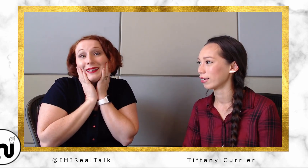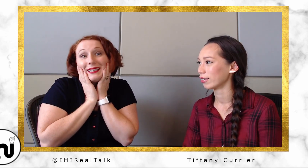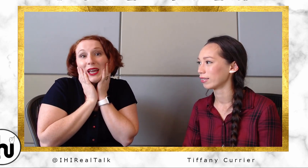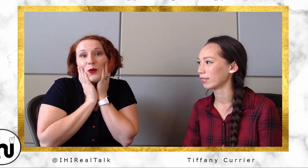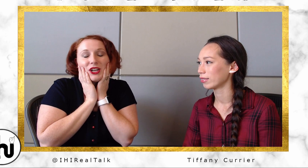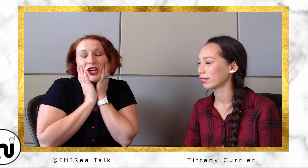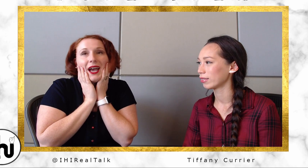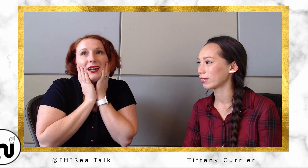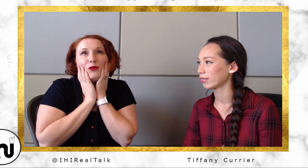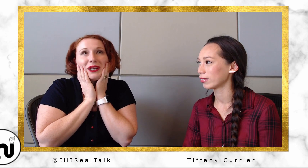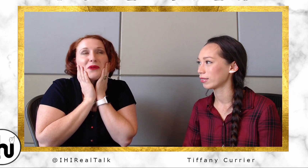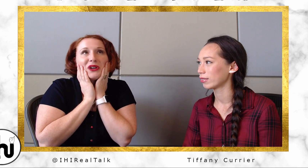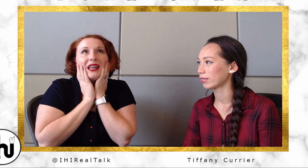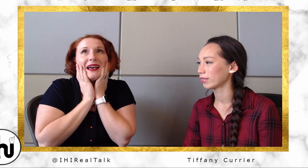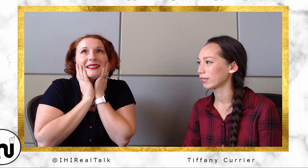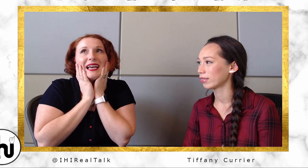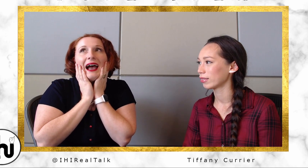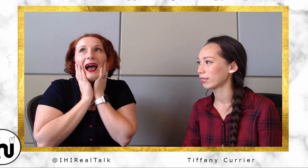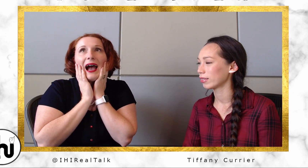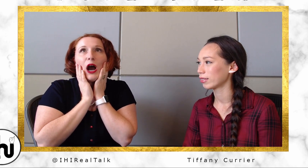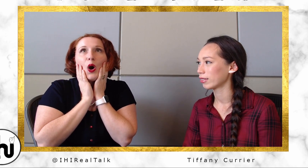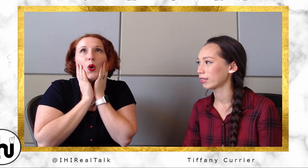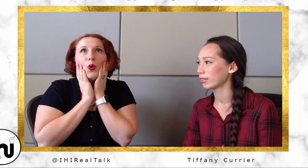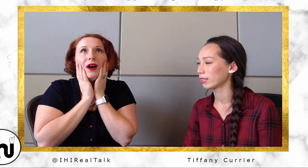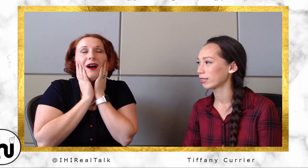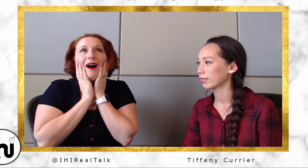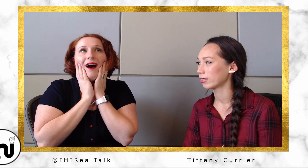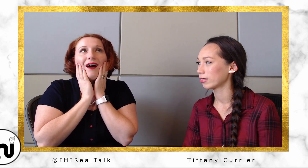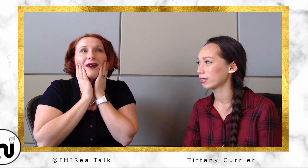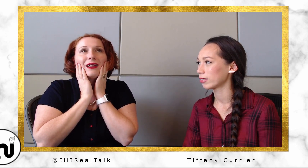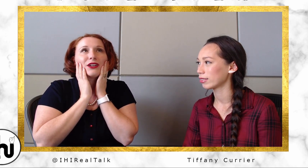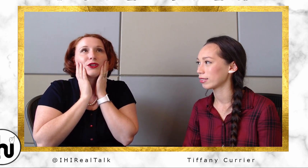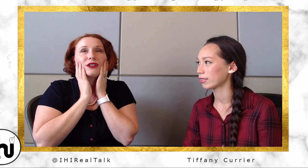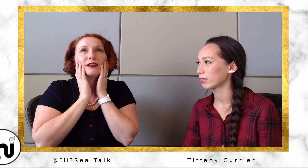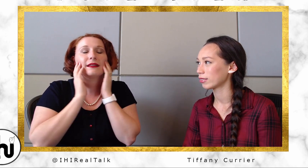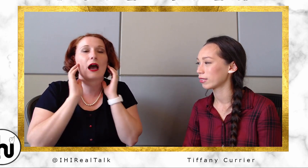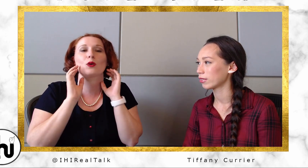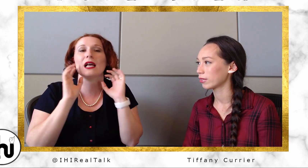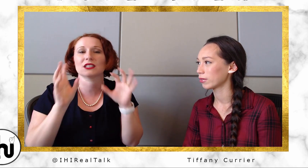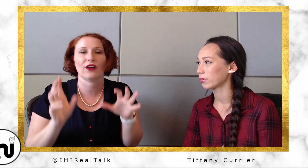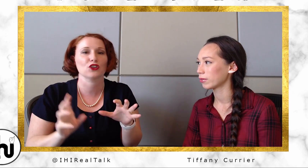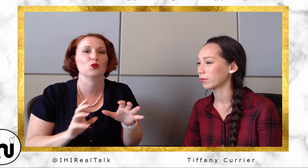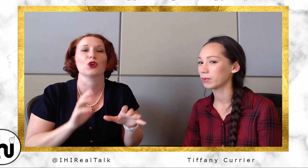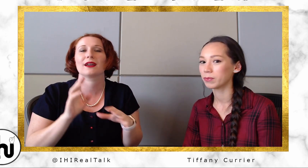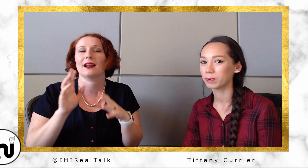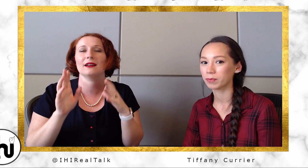language. I hadn't really realized how, like, how classifiers work. And I just